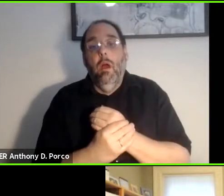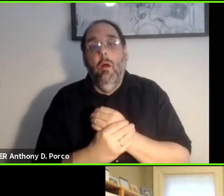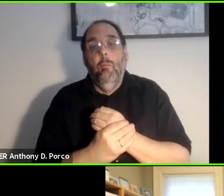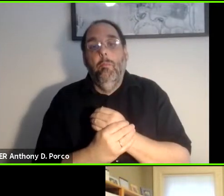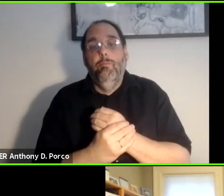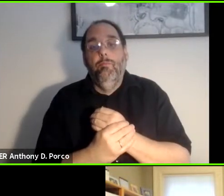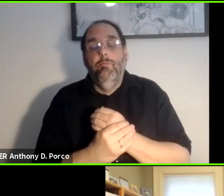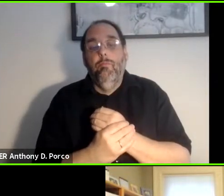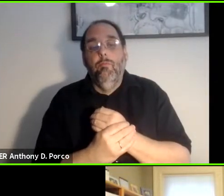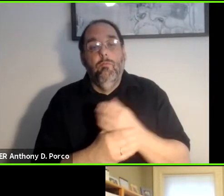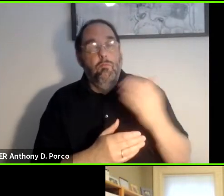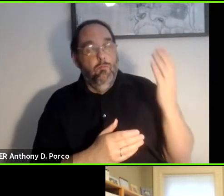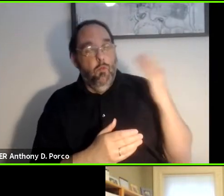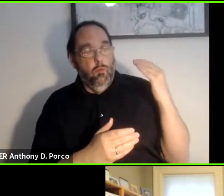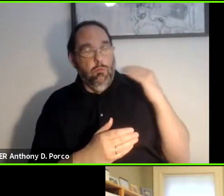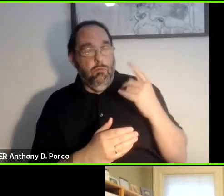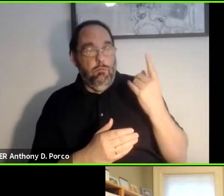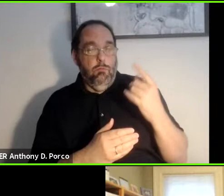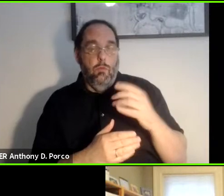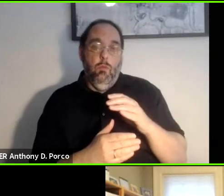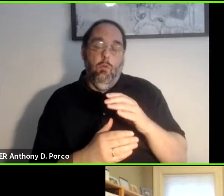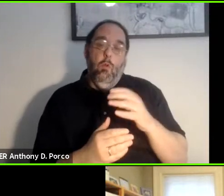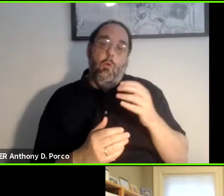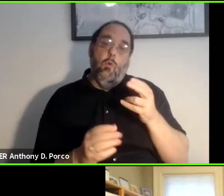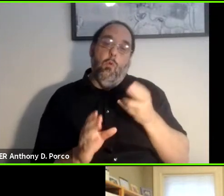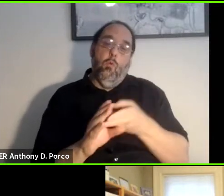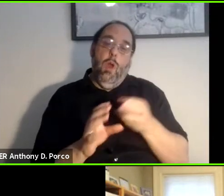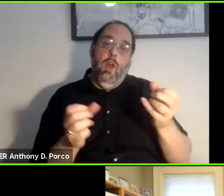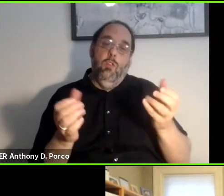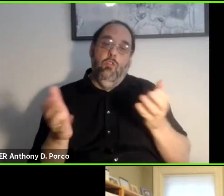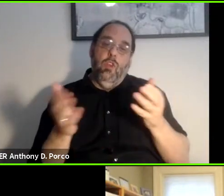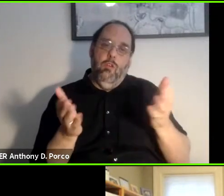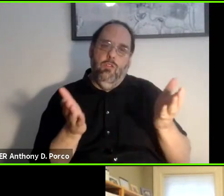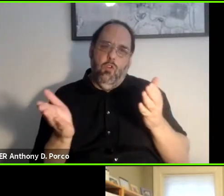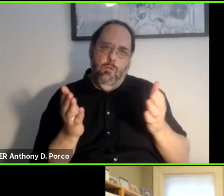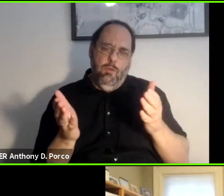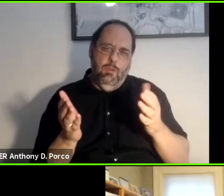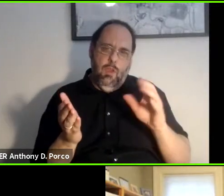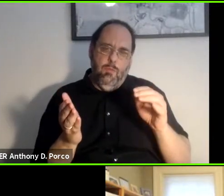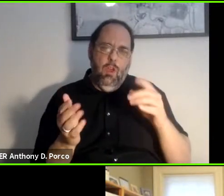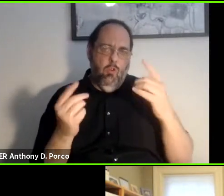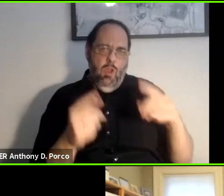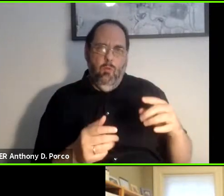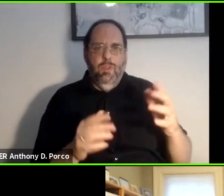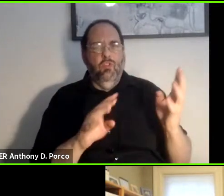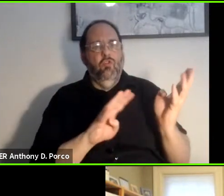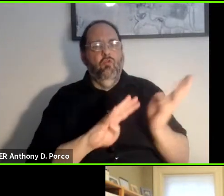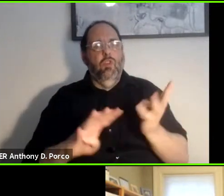there was one of these ride-share services had an agreement with a streaming music service. So for